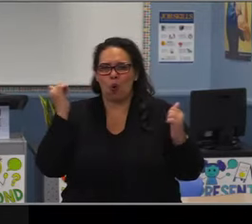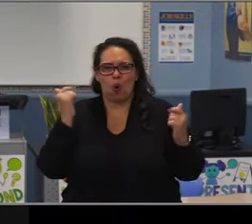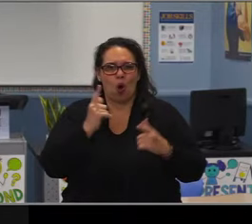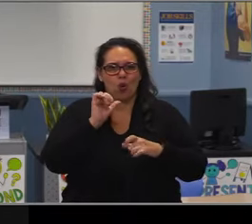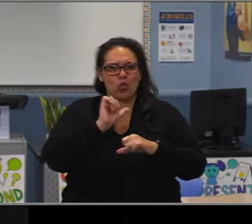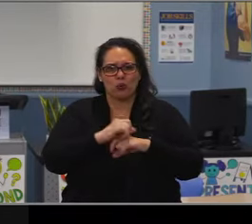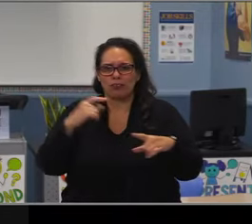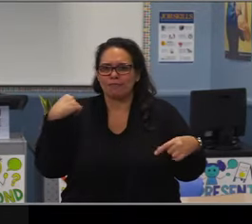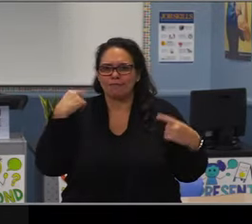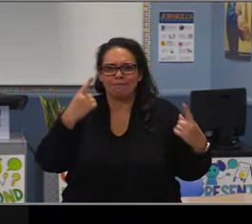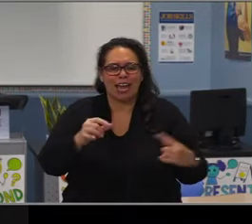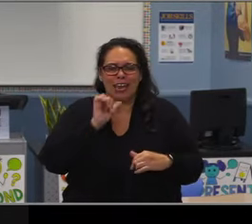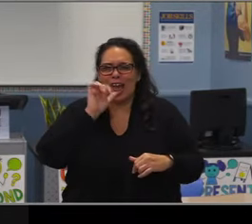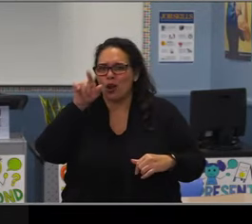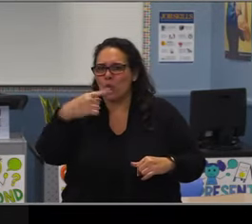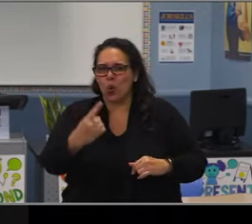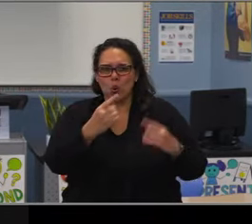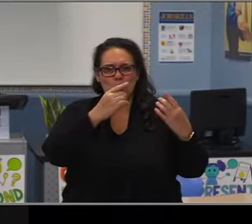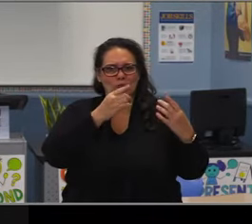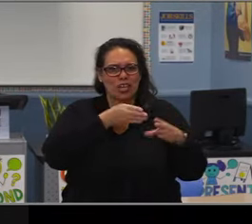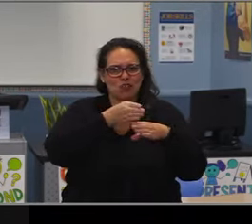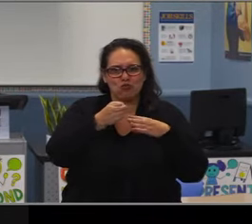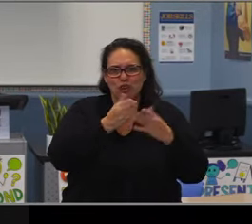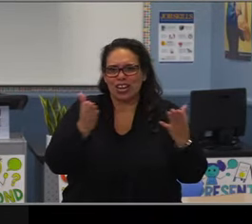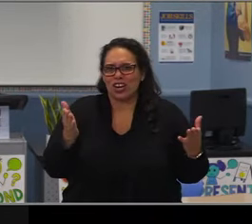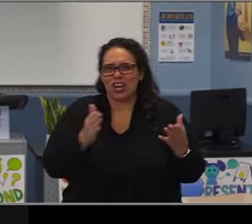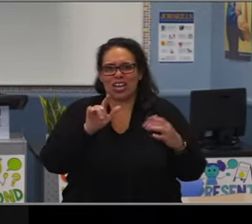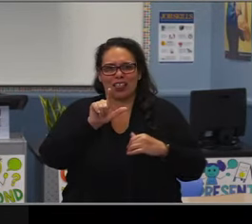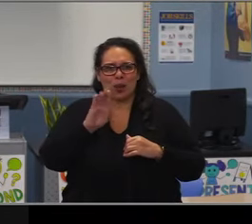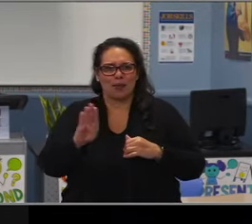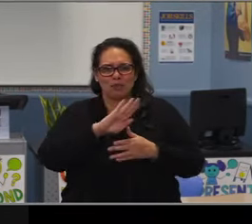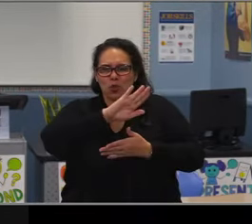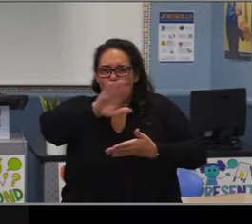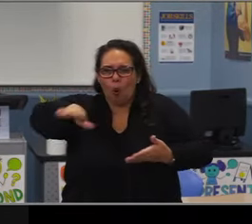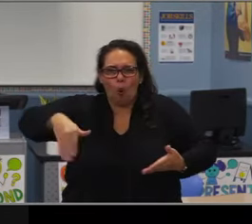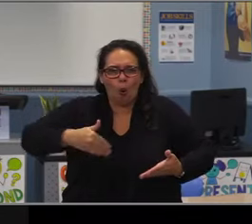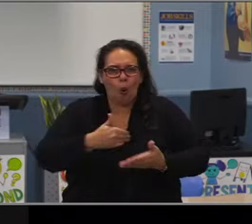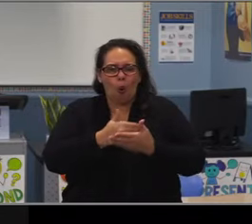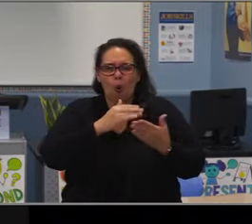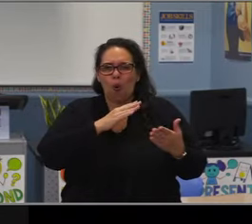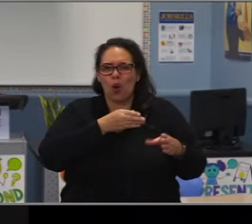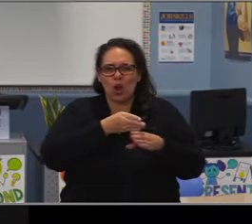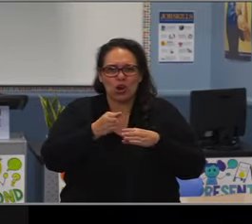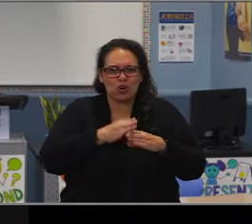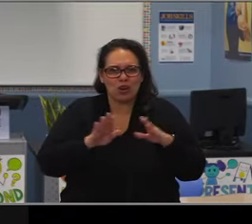I wanna tell you that I am proud of you. I'm proud to know you.